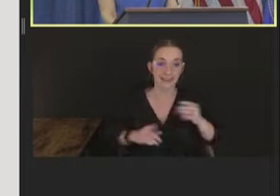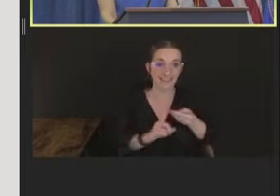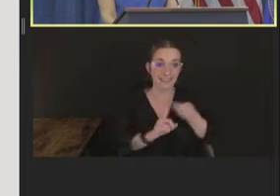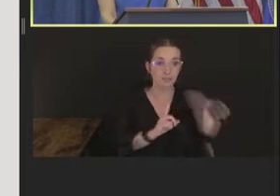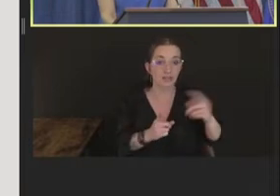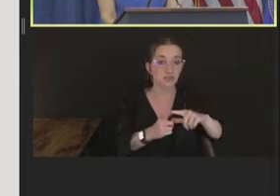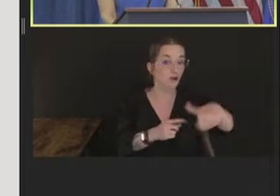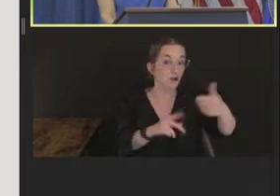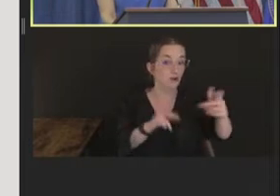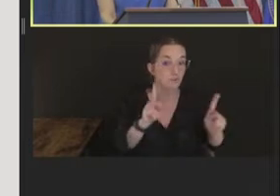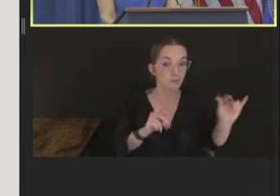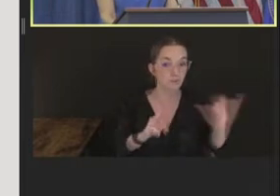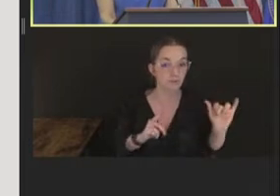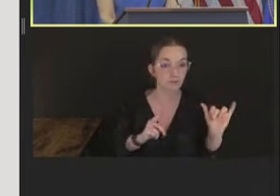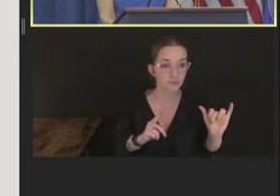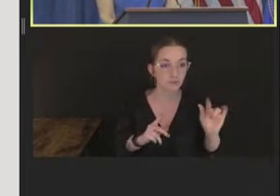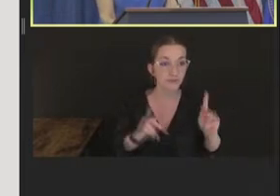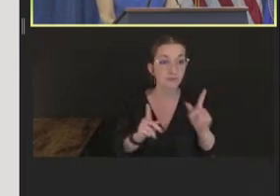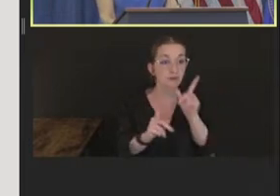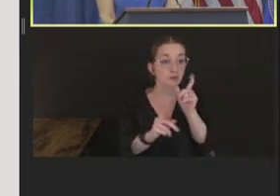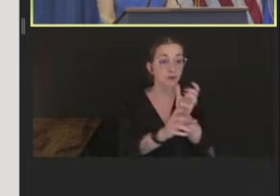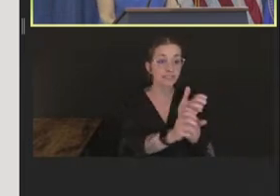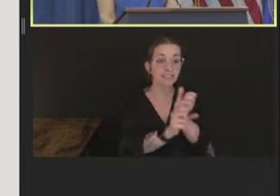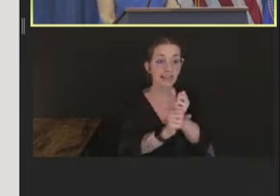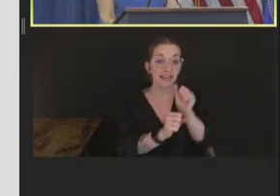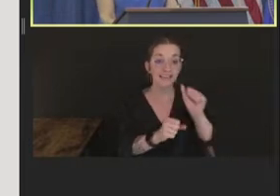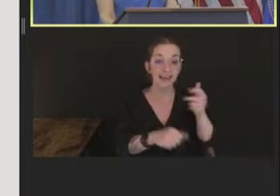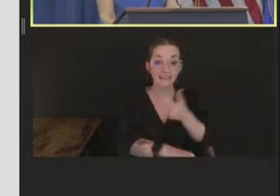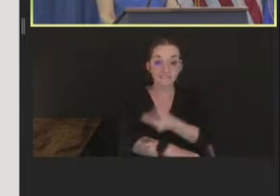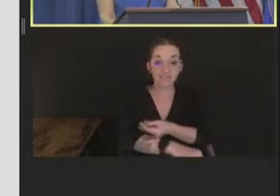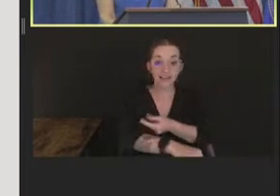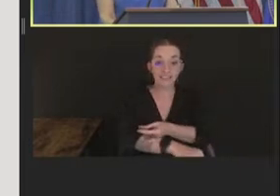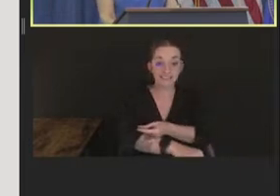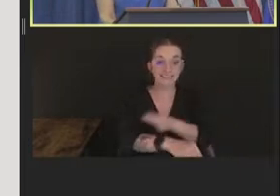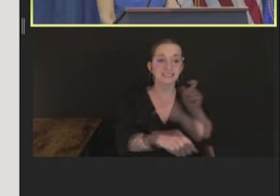vaccine with ACAM2000 must take precautions to prevent the spread of the vaccine virus.